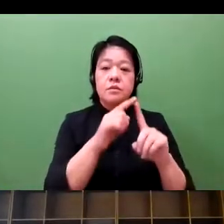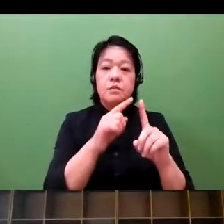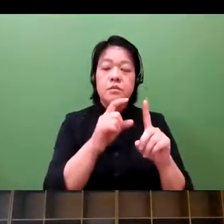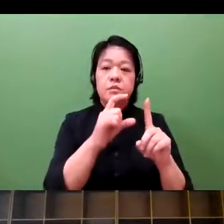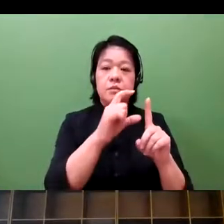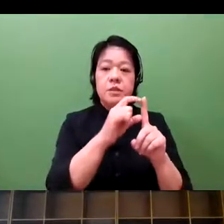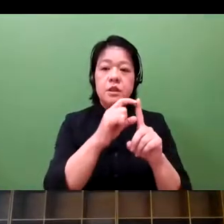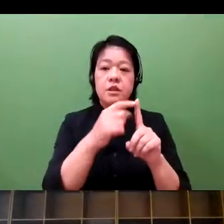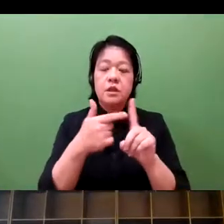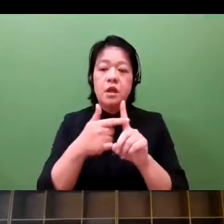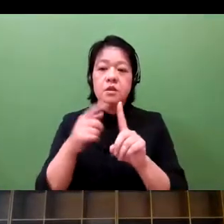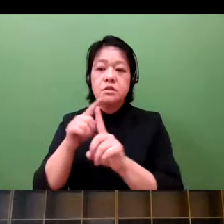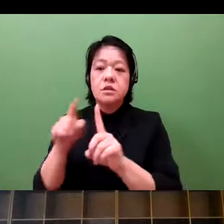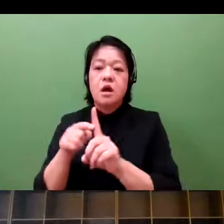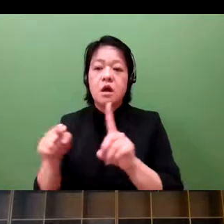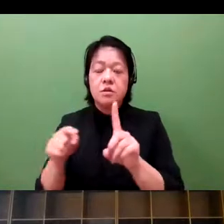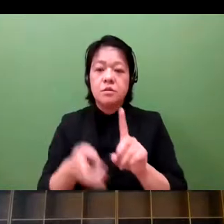As you might know, Personal Health Records,